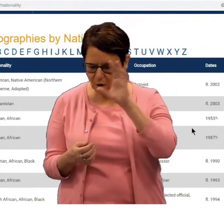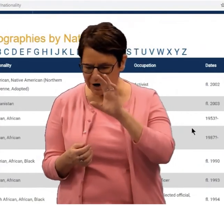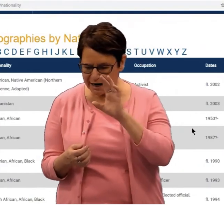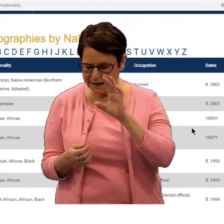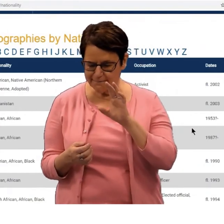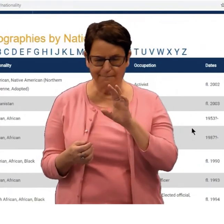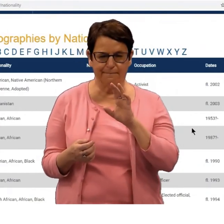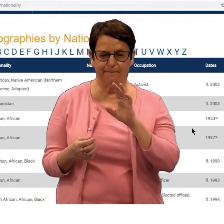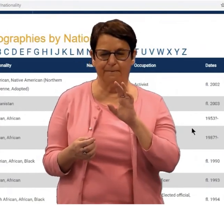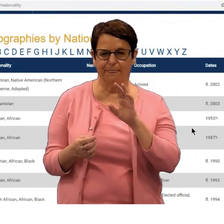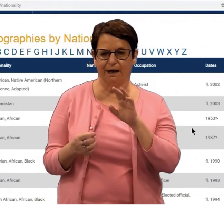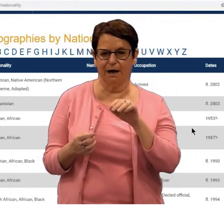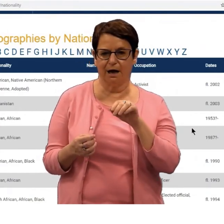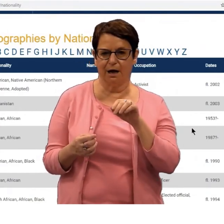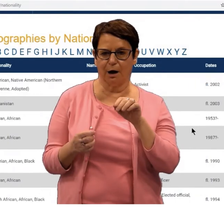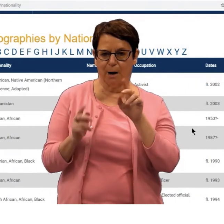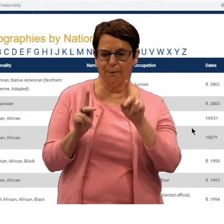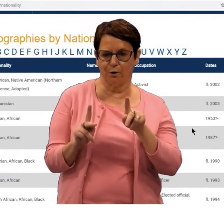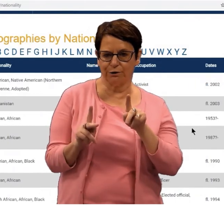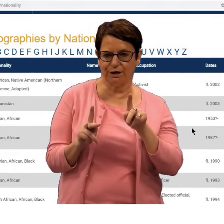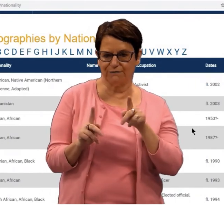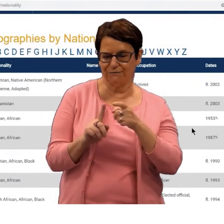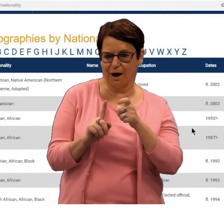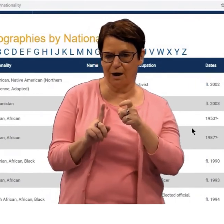Now I'm interested in looking for a person